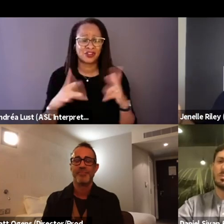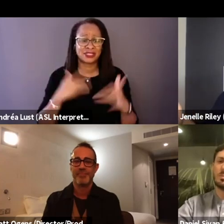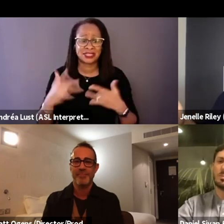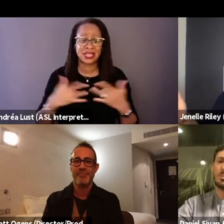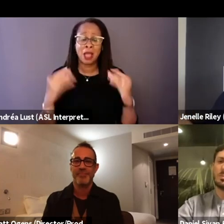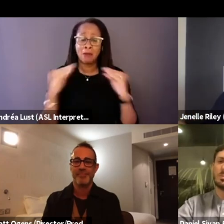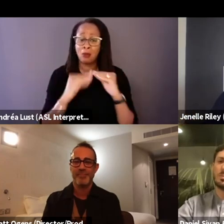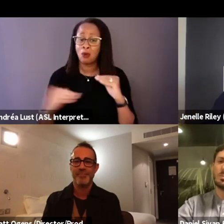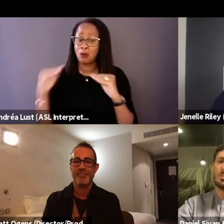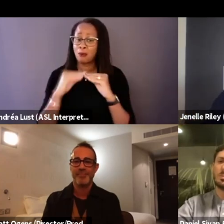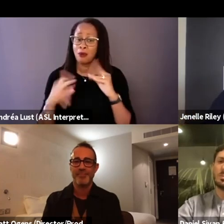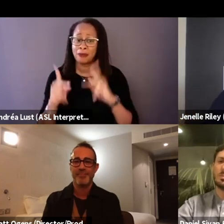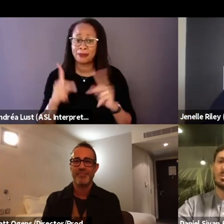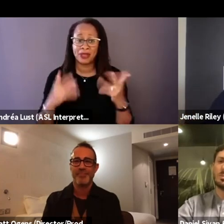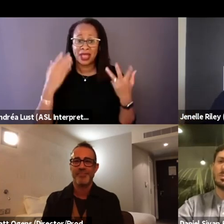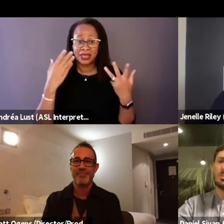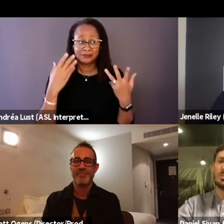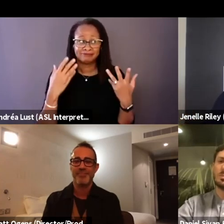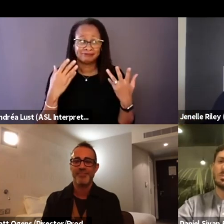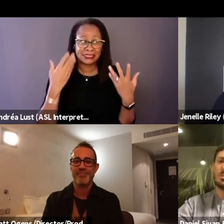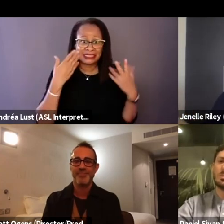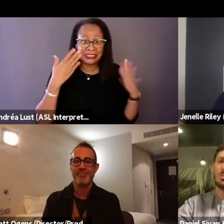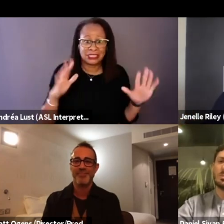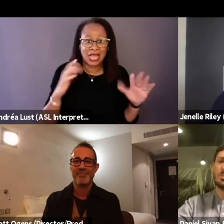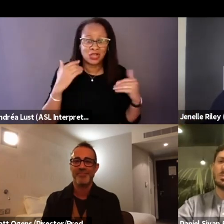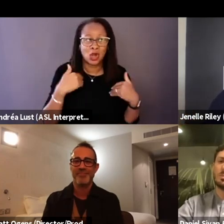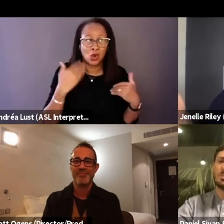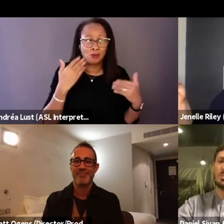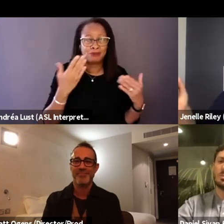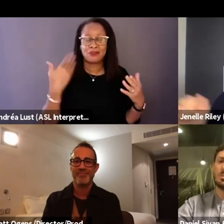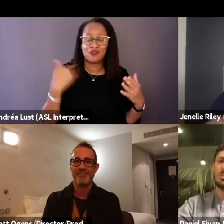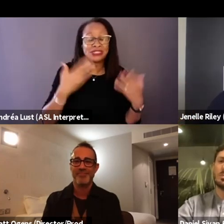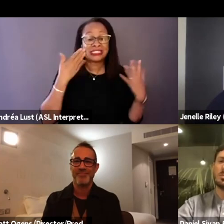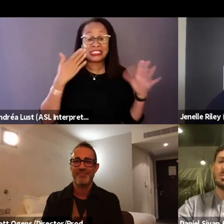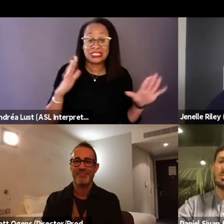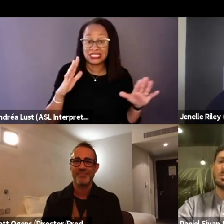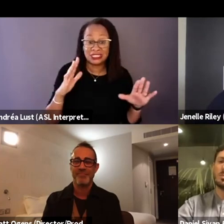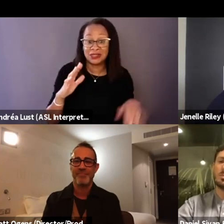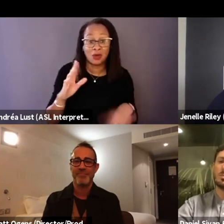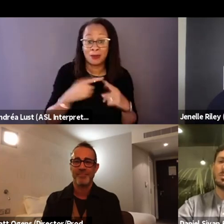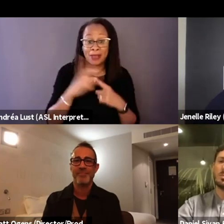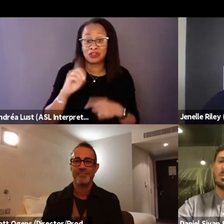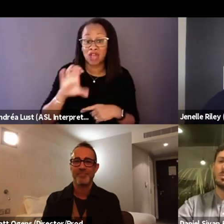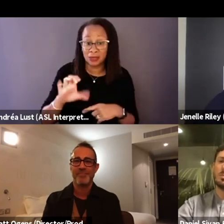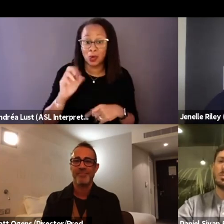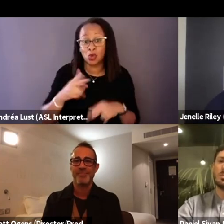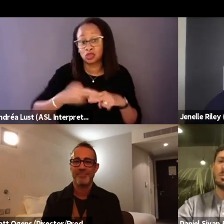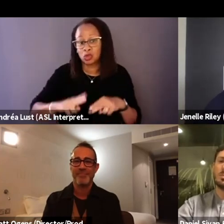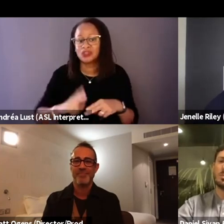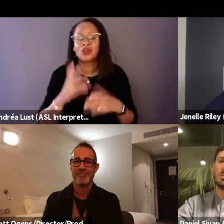who didn't use to watch documentaries or even shorts are now watching both. And I think that's really exciting.